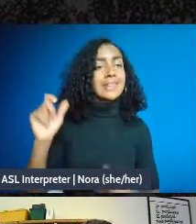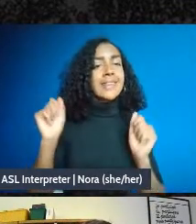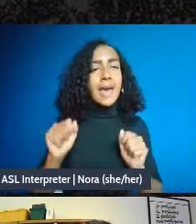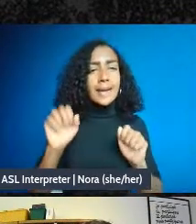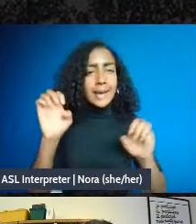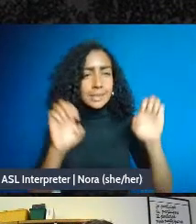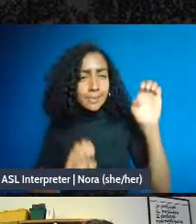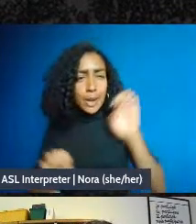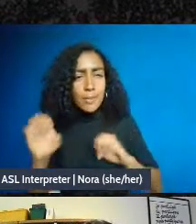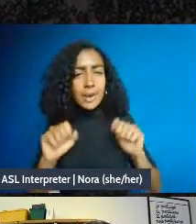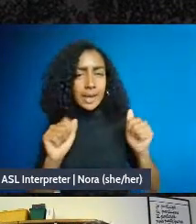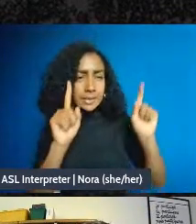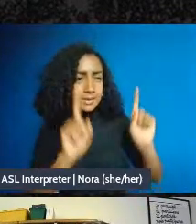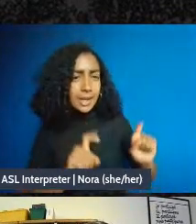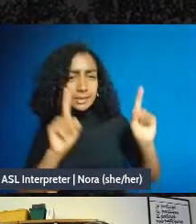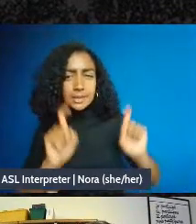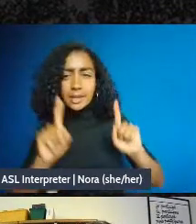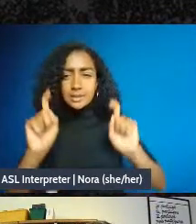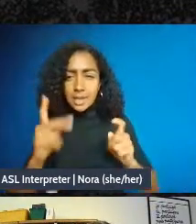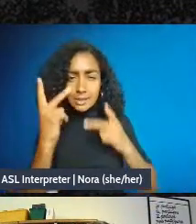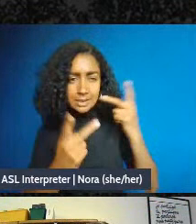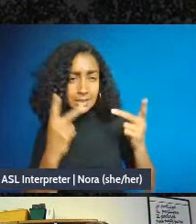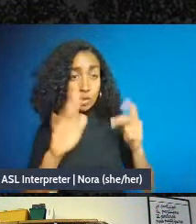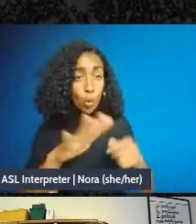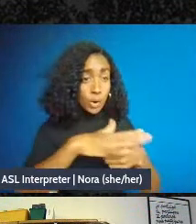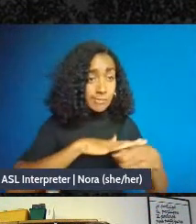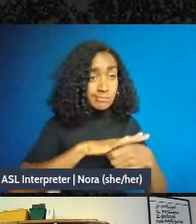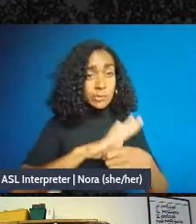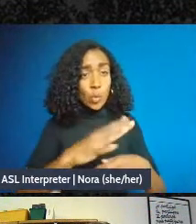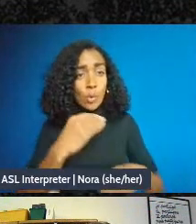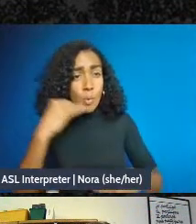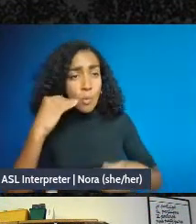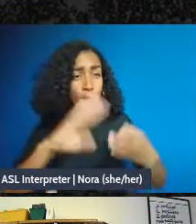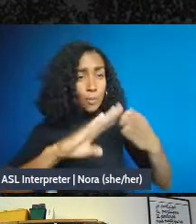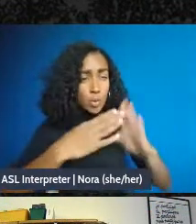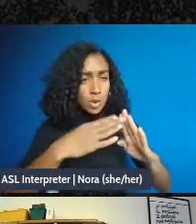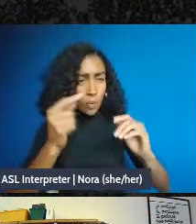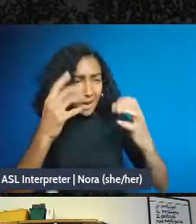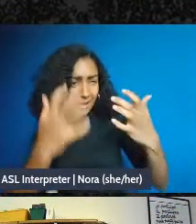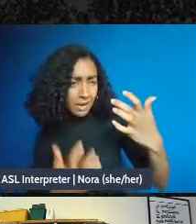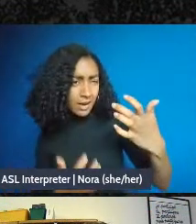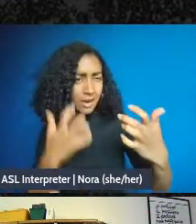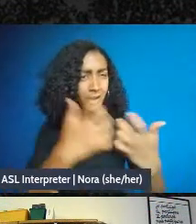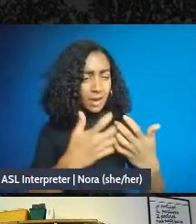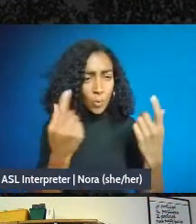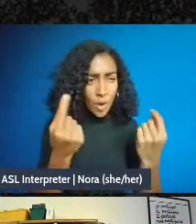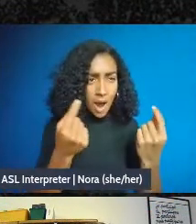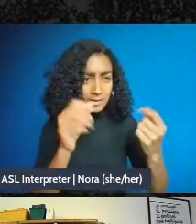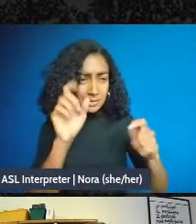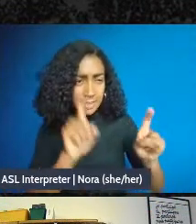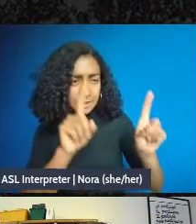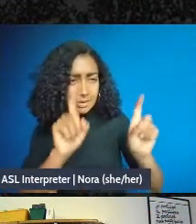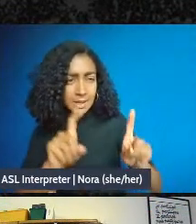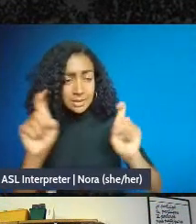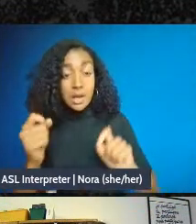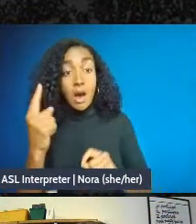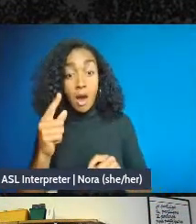your neighborhood, and that experimentation is, you know, awesome, it's what it's all